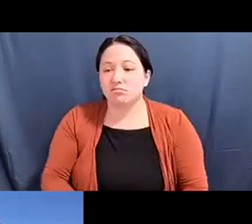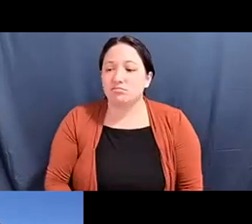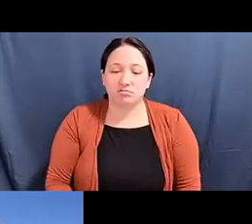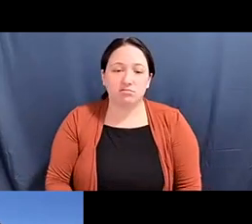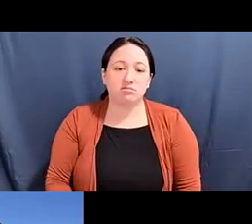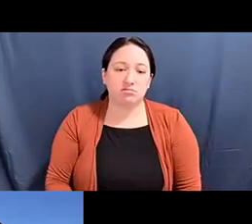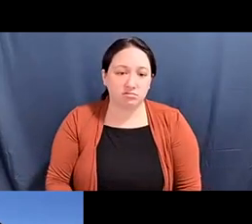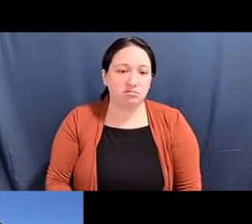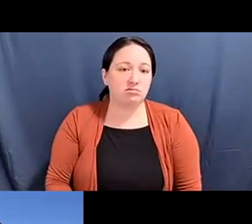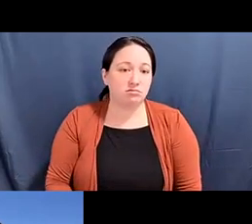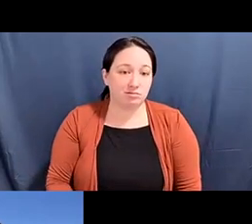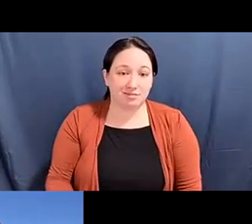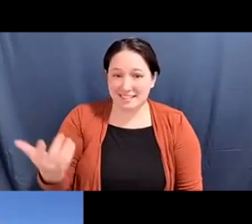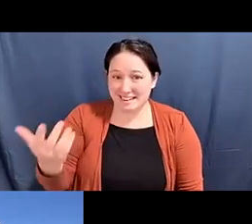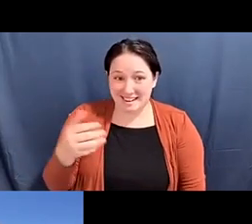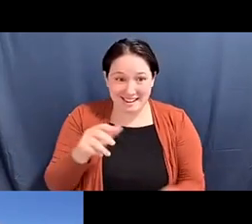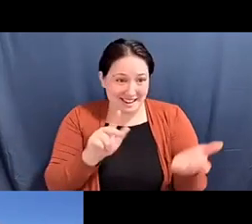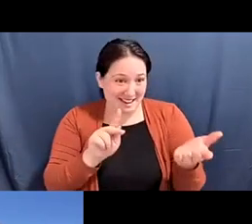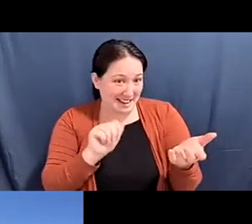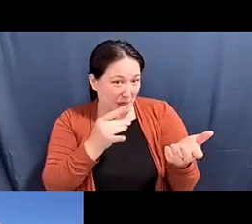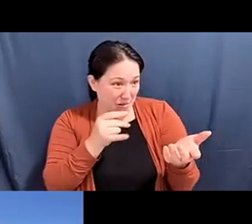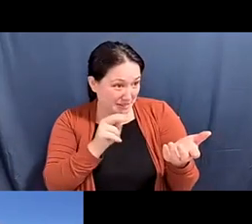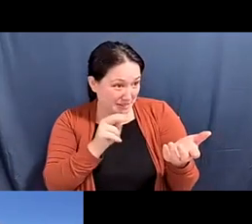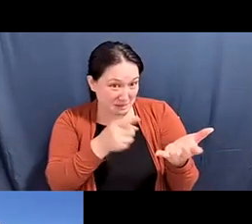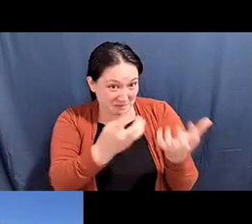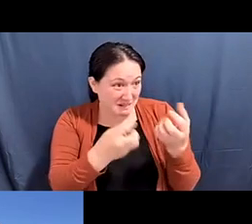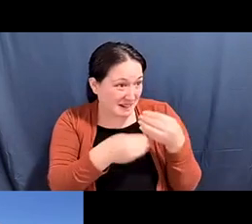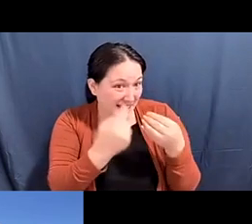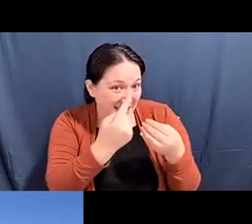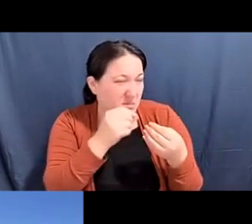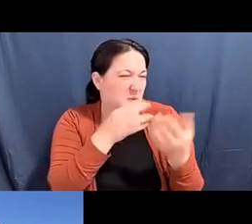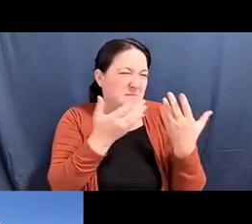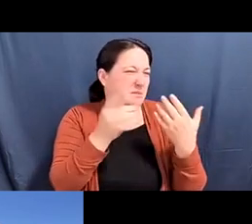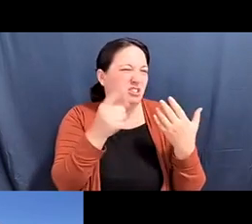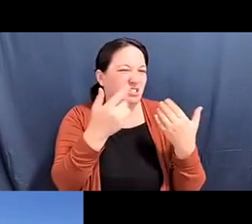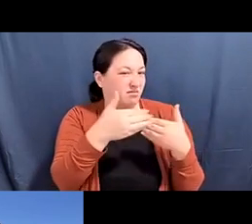Diane Fujino: Katherine I don't know if you wanted to weigh in on this one or move to the next question, whatever you would like.